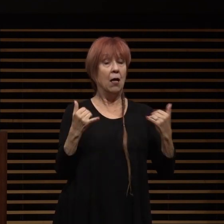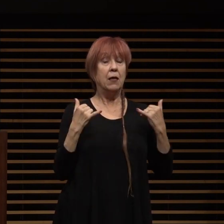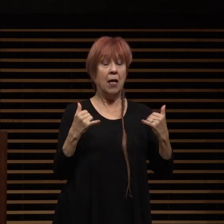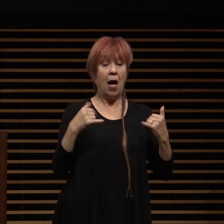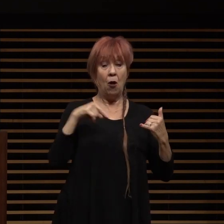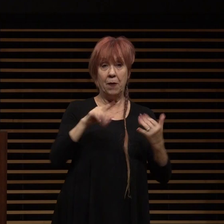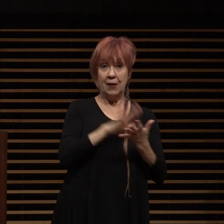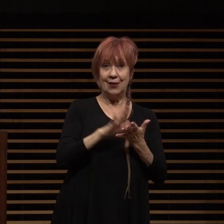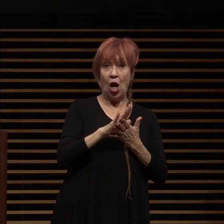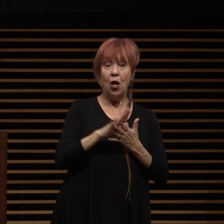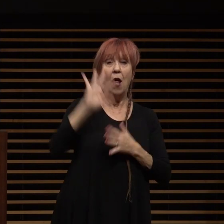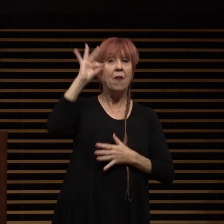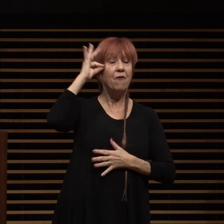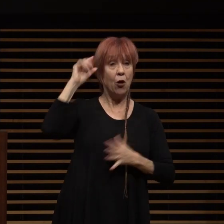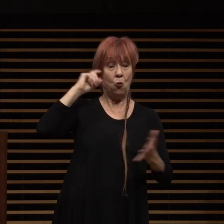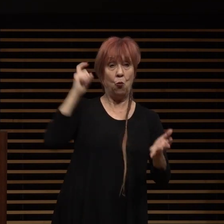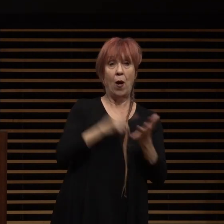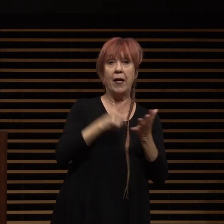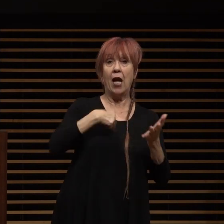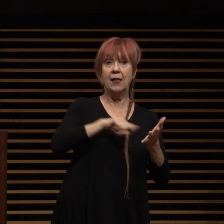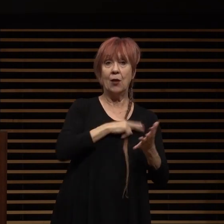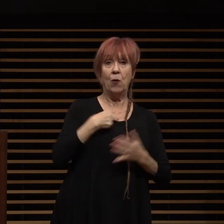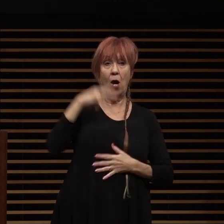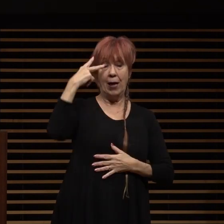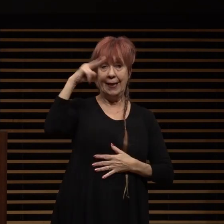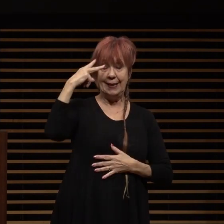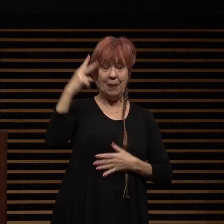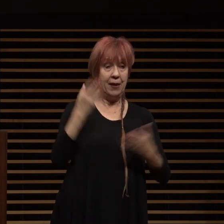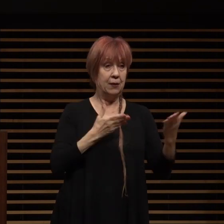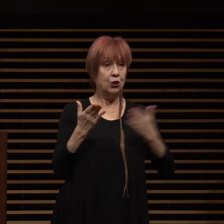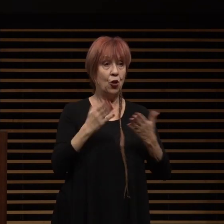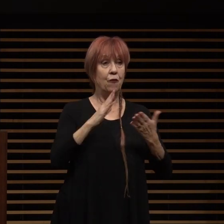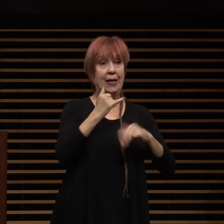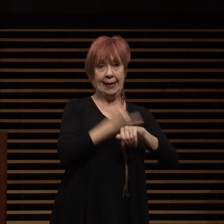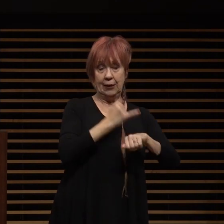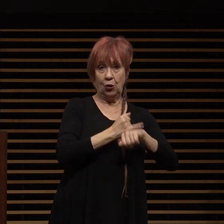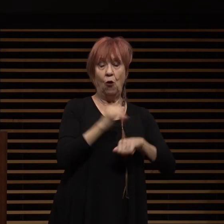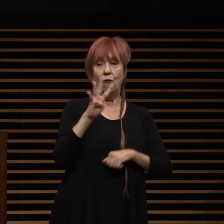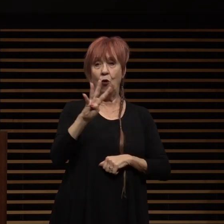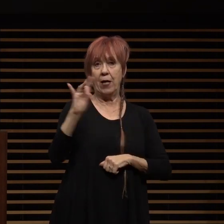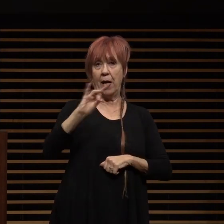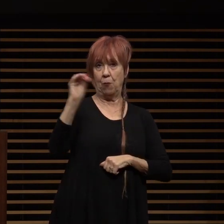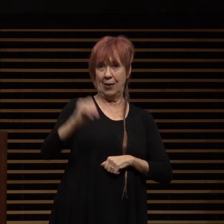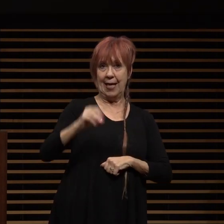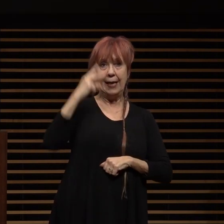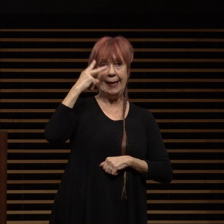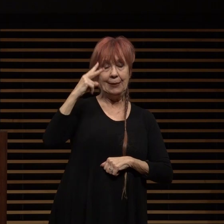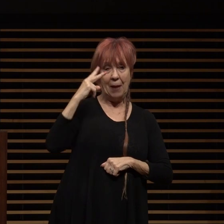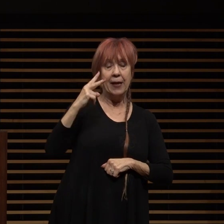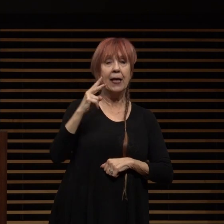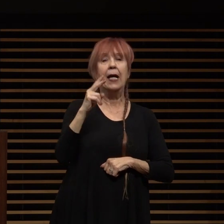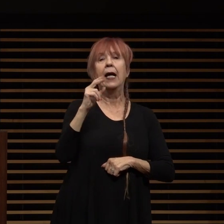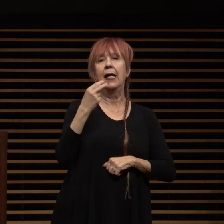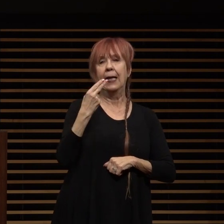recognized as a hispanic serving institution with 48 percent hispanic students